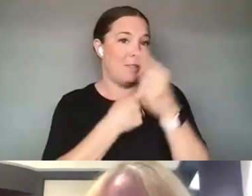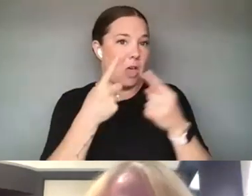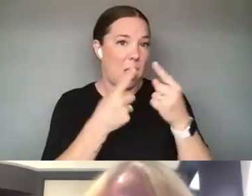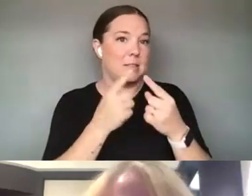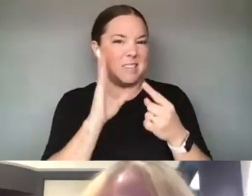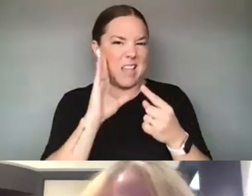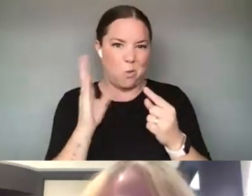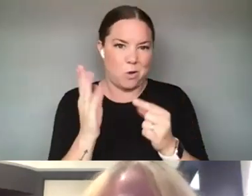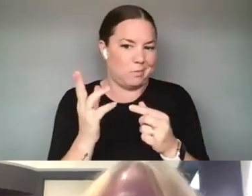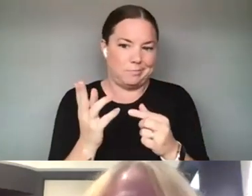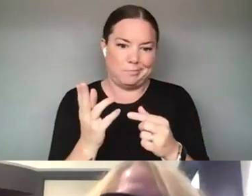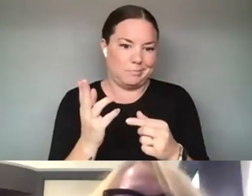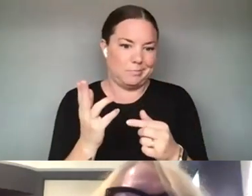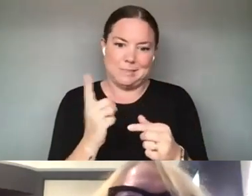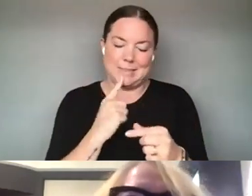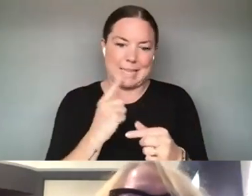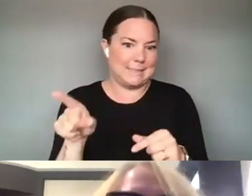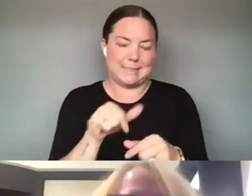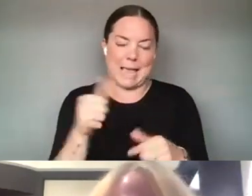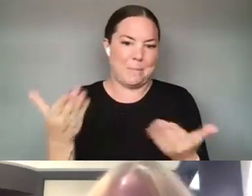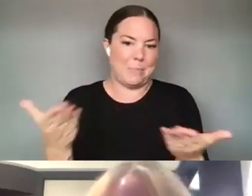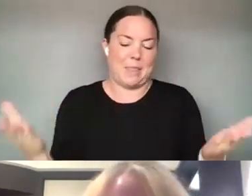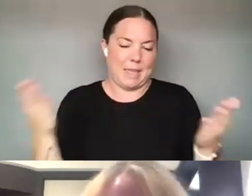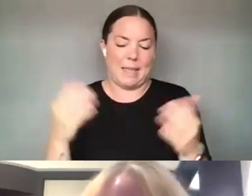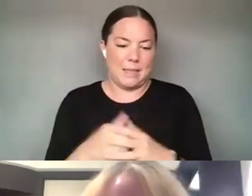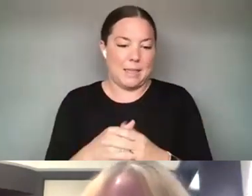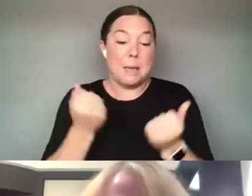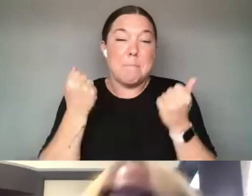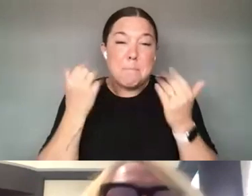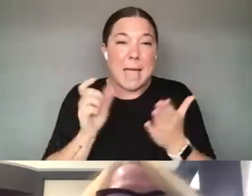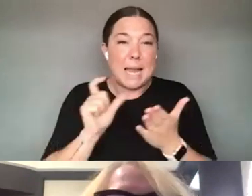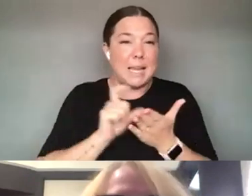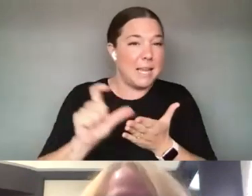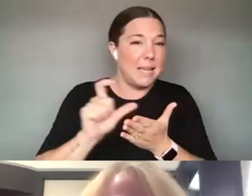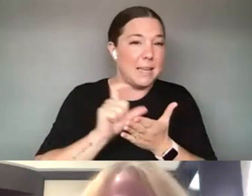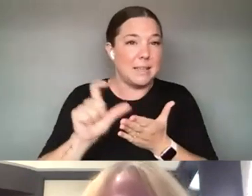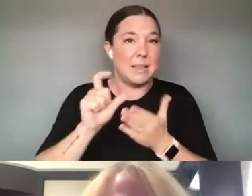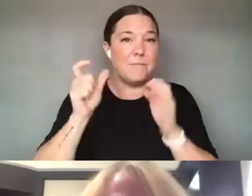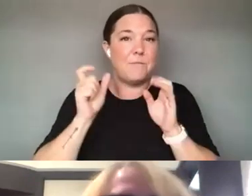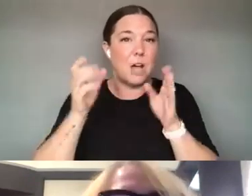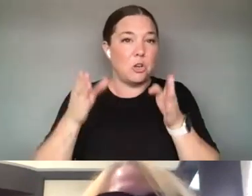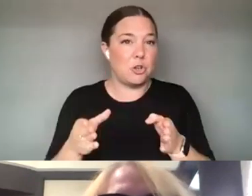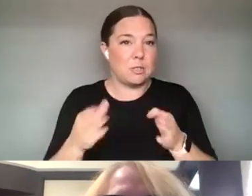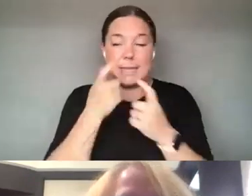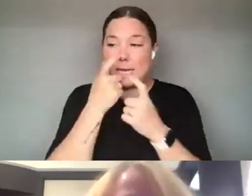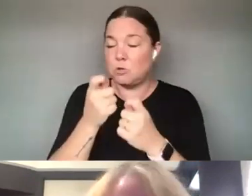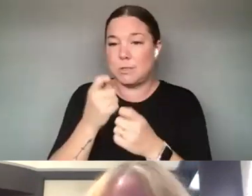BY OTHERS TODAY. YOU KNOW SO MANY FUNDERS ARE, ARE INTERESTED IN ARTISTS WHOSE WORK IS ADDRESSING THE